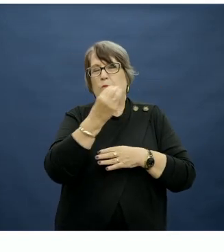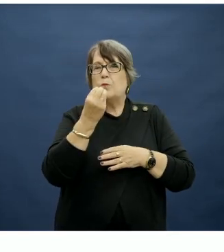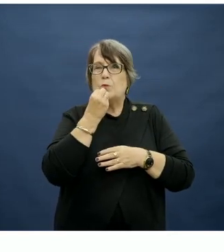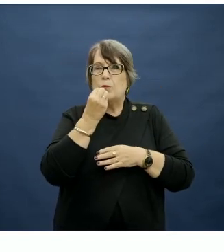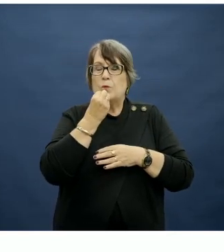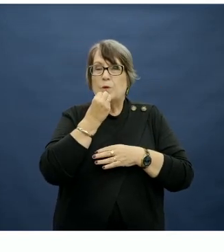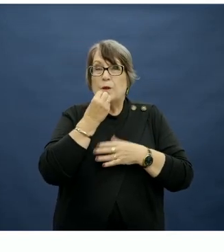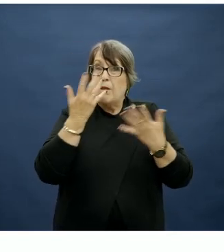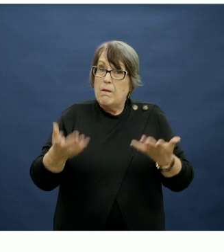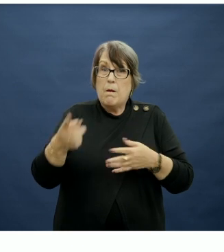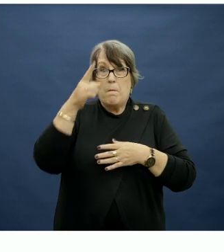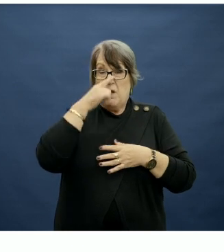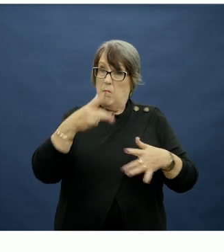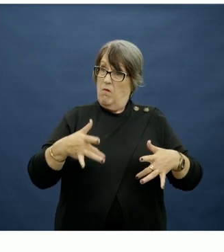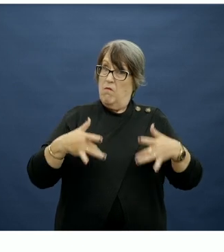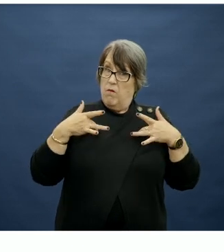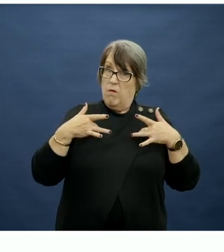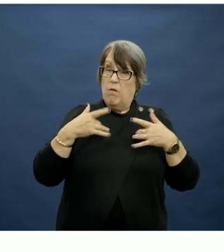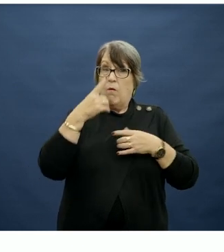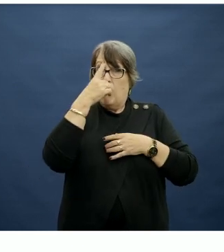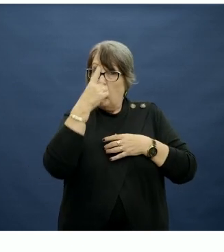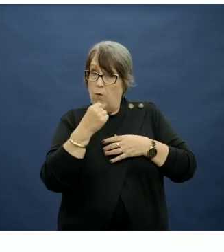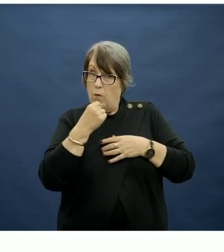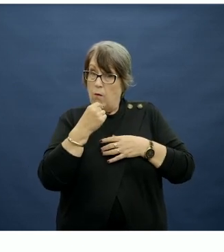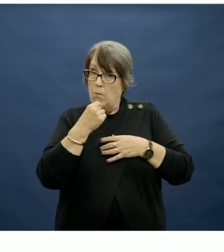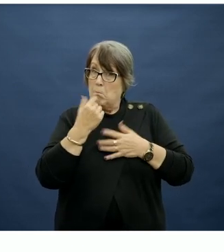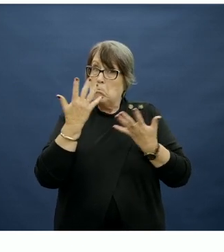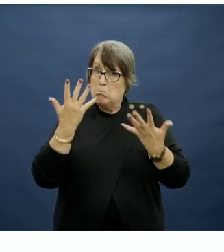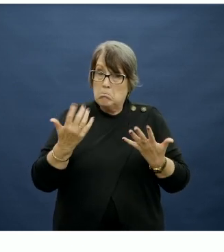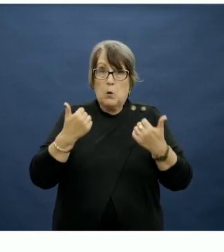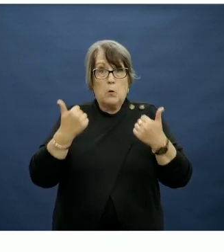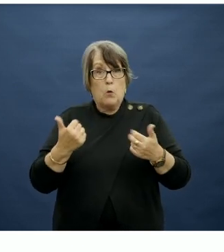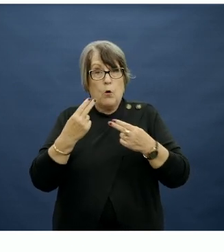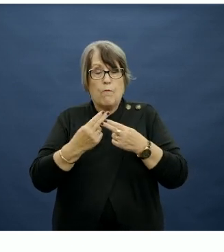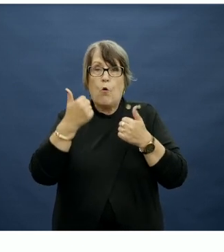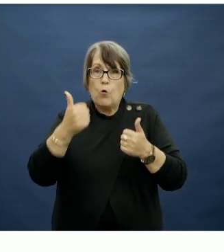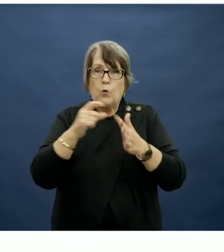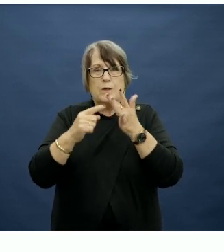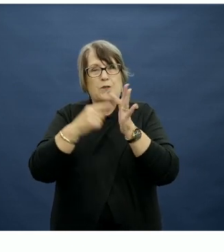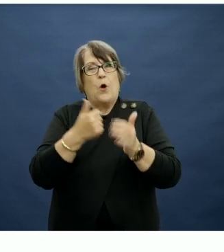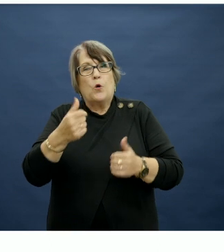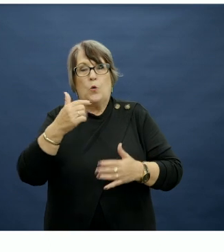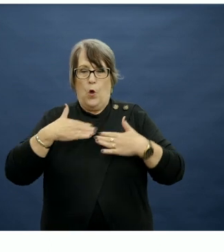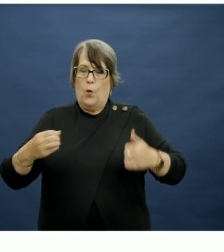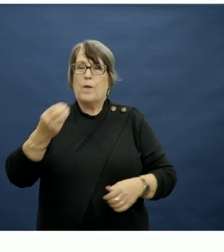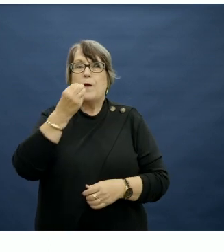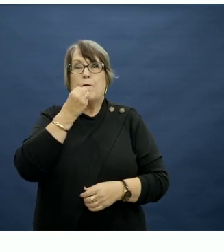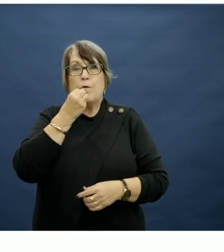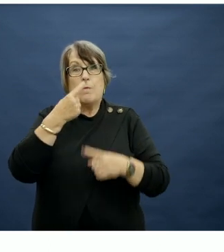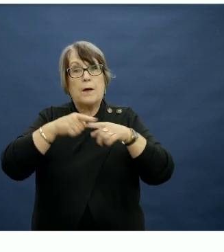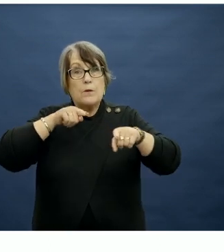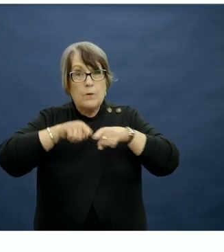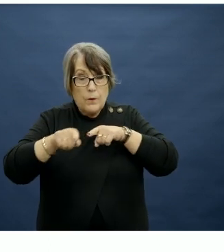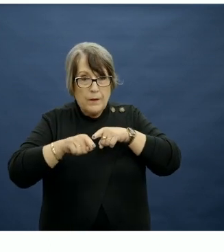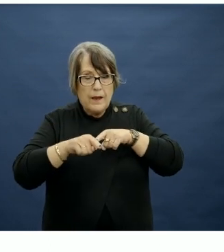people felt could both be very impactful for both nutrition and learning but also be achievable